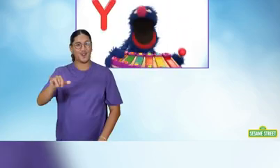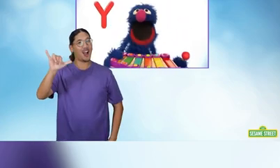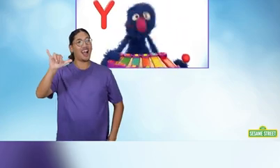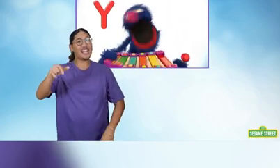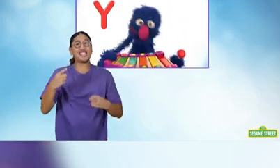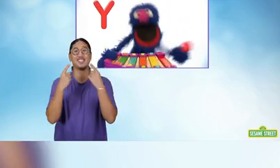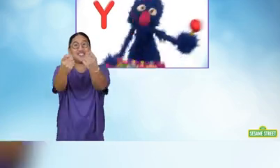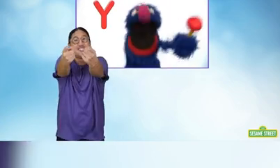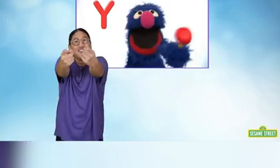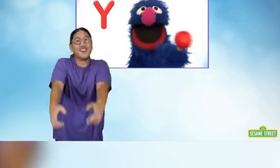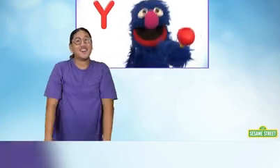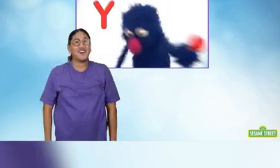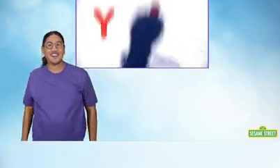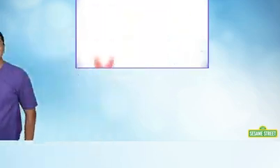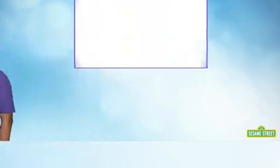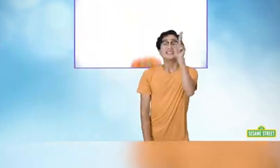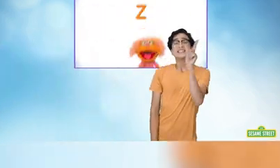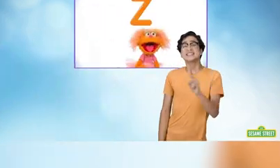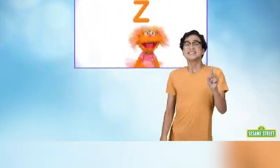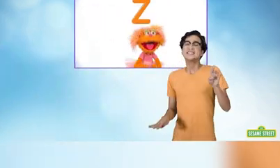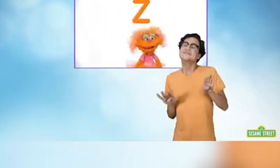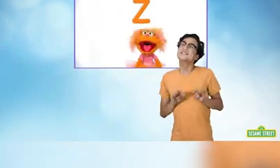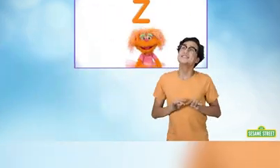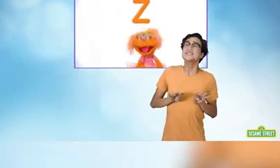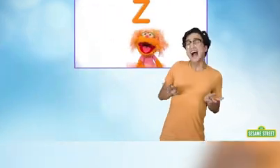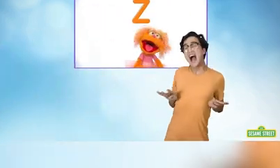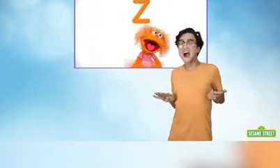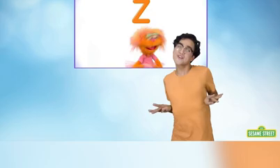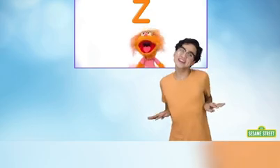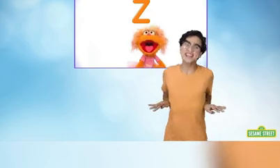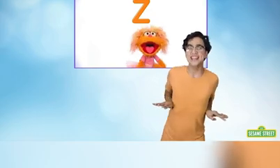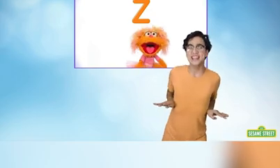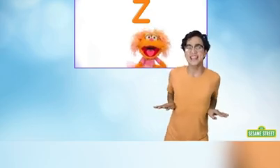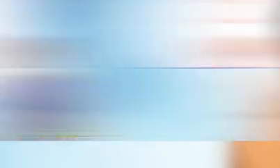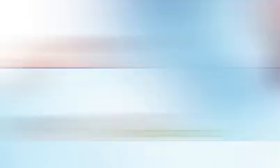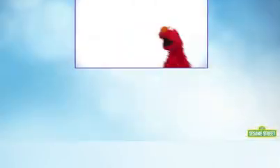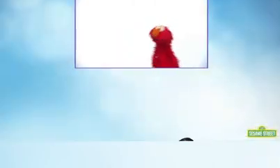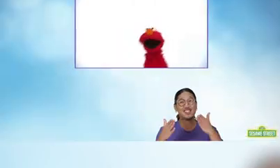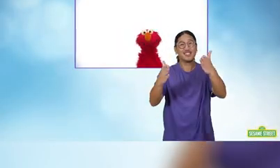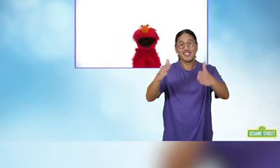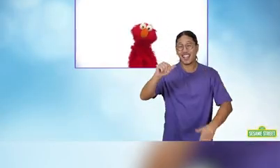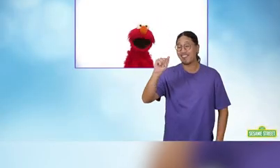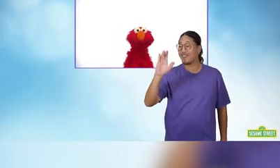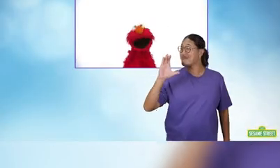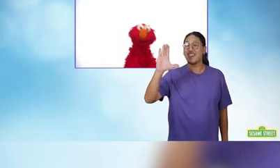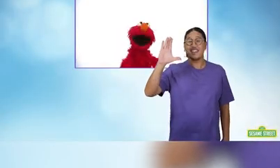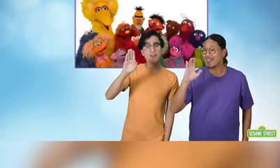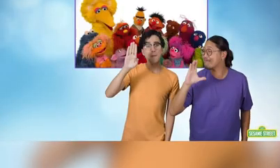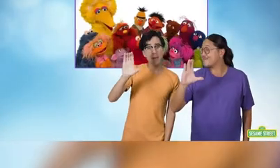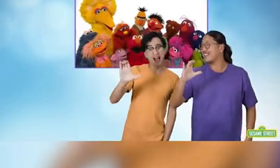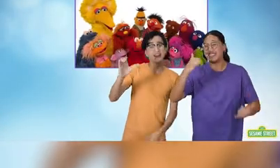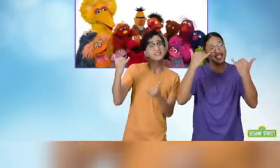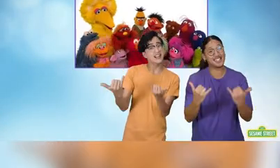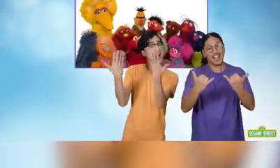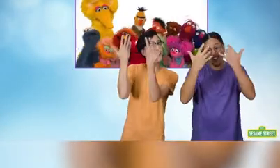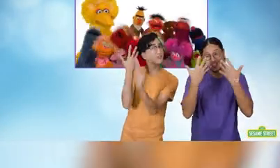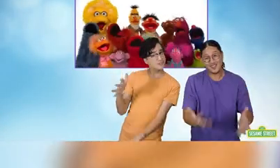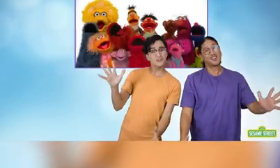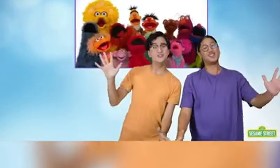Y is for you Z is for Zoe Now the Sesame Street alphabet is through